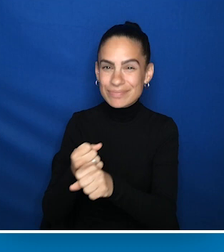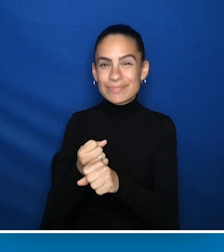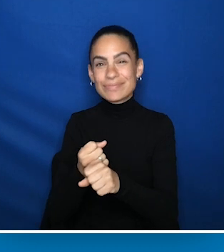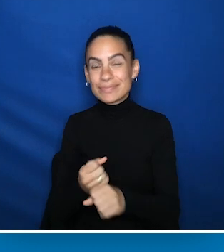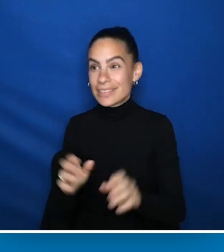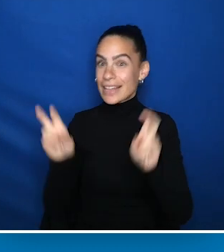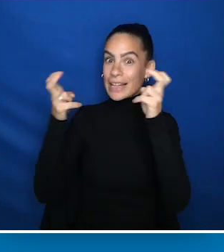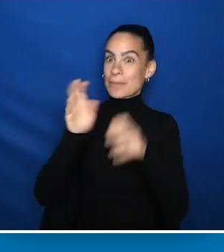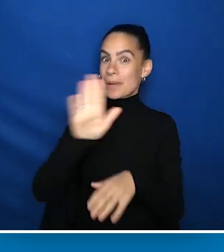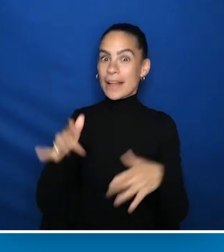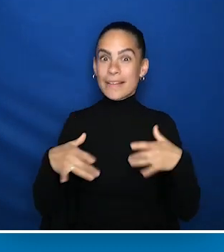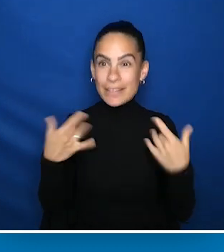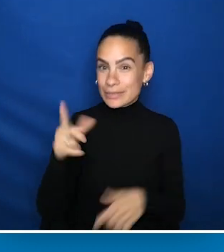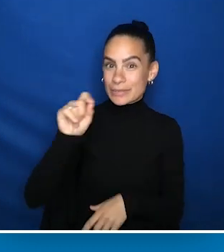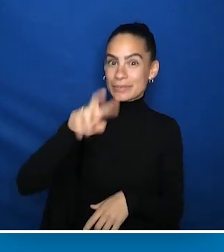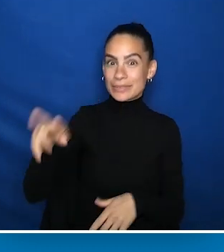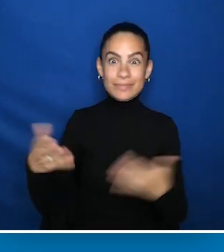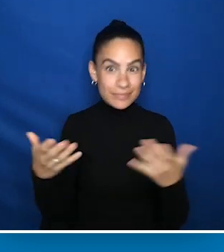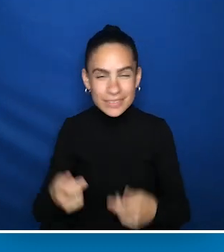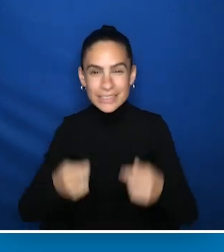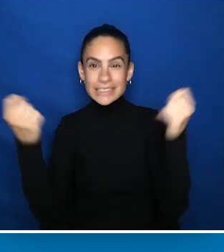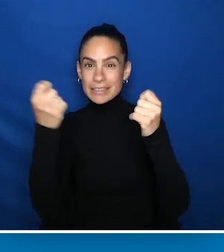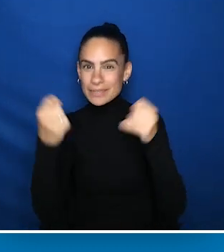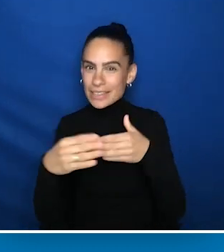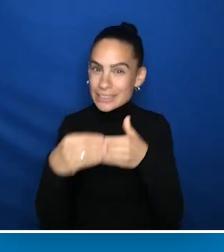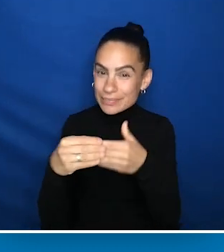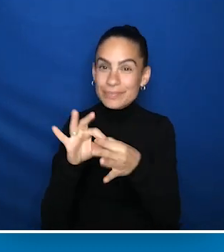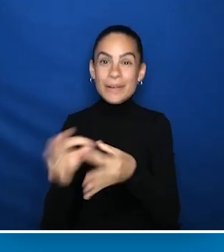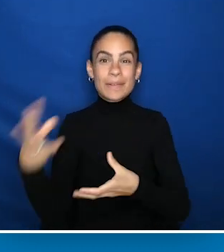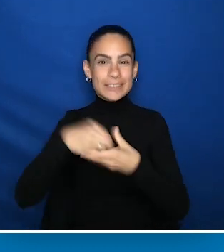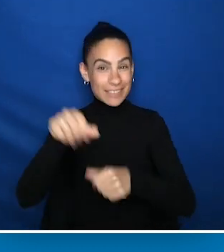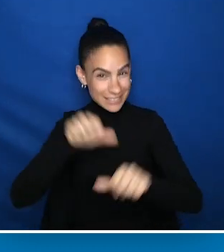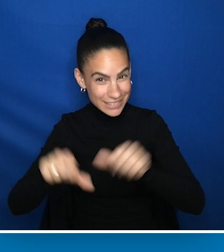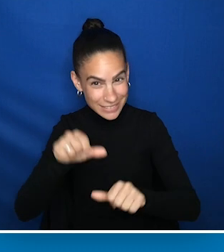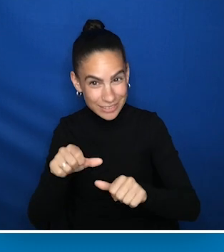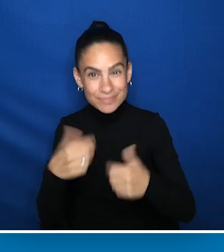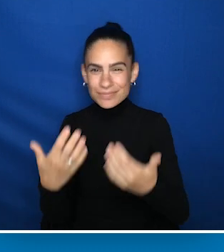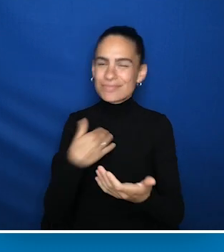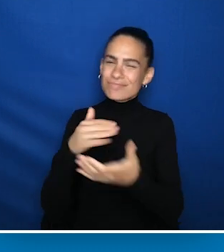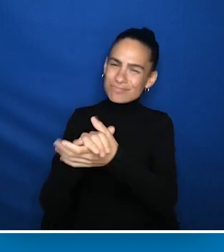I applaud the theme of your gala in 2022, Celebrating Leadership in Inclusive Science,